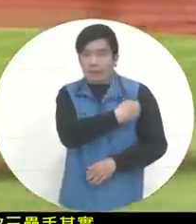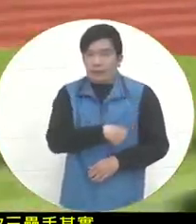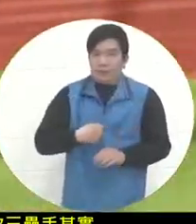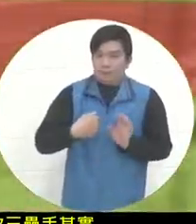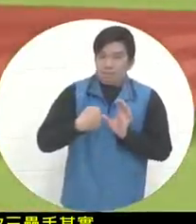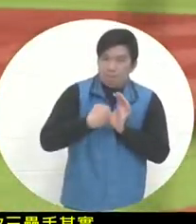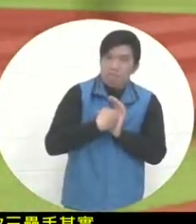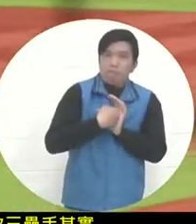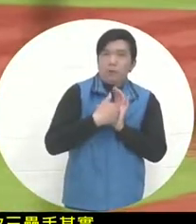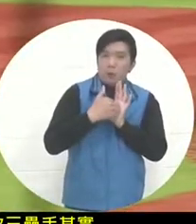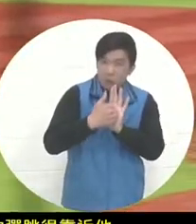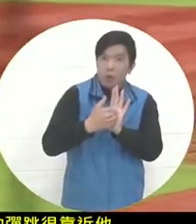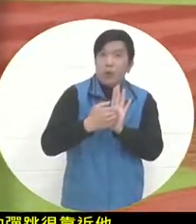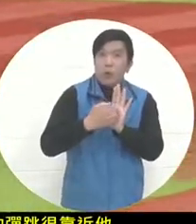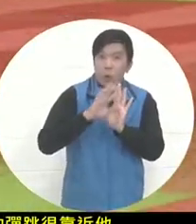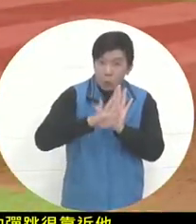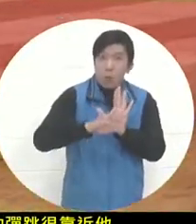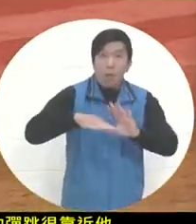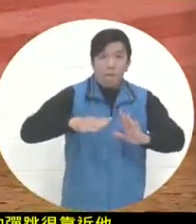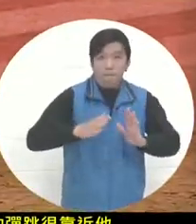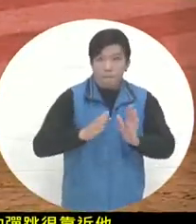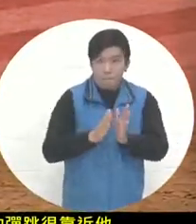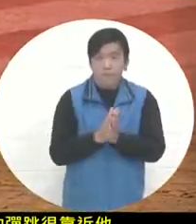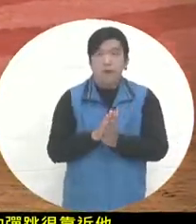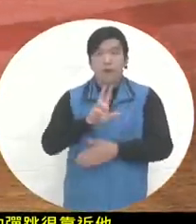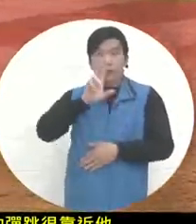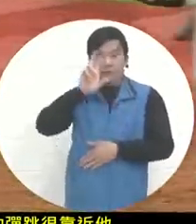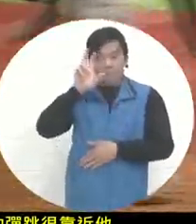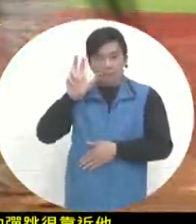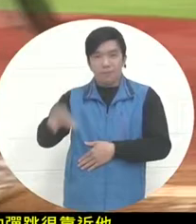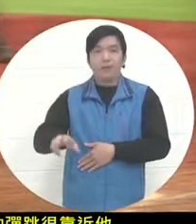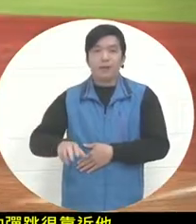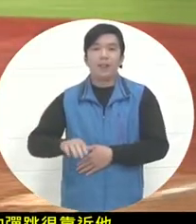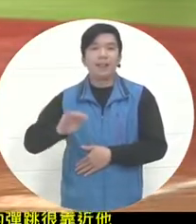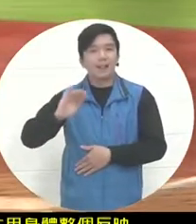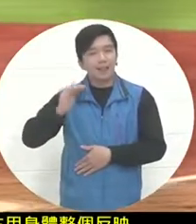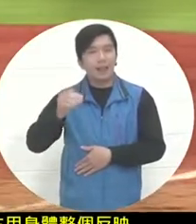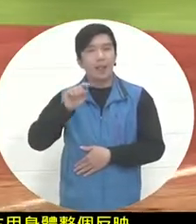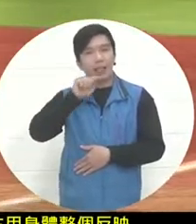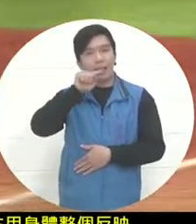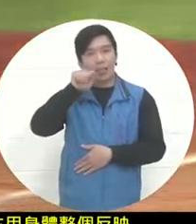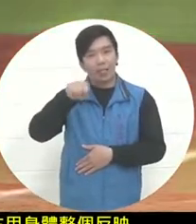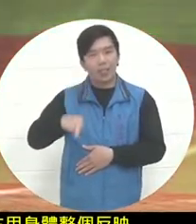block him head-on, he had control of it in his glove . Unfortunately, the accuracy of the last pass